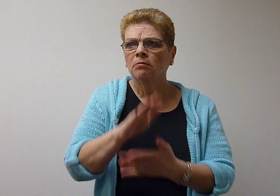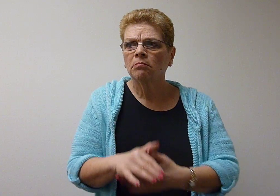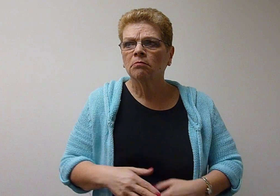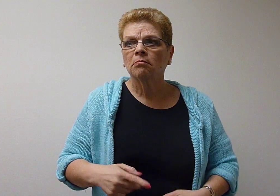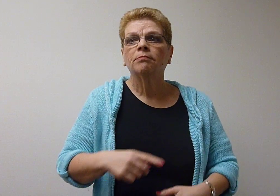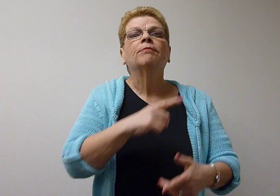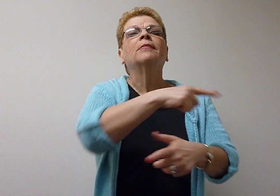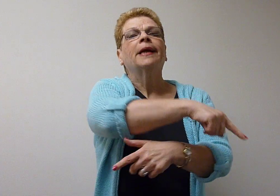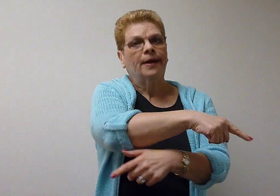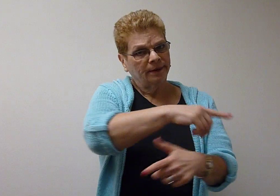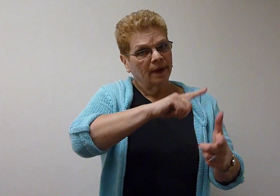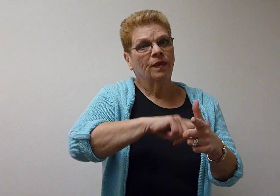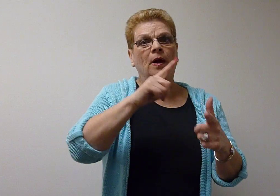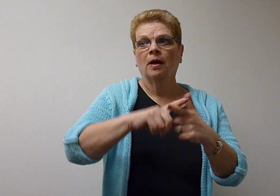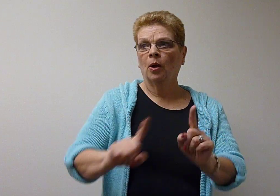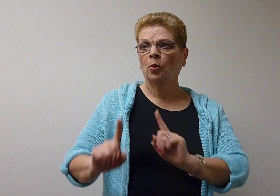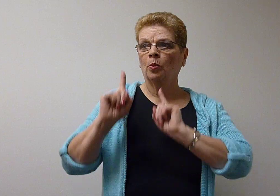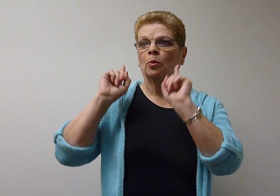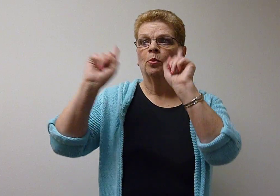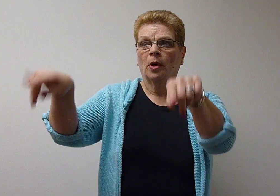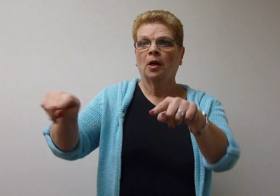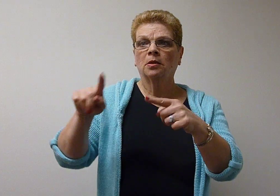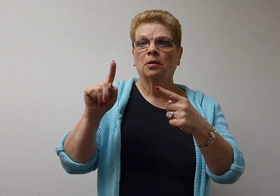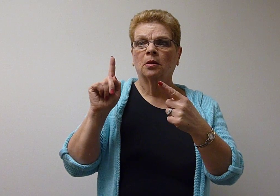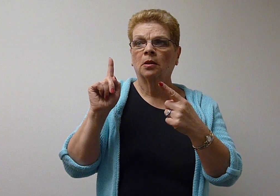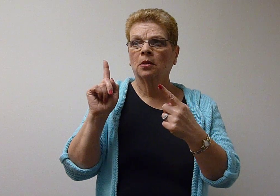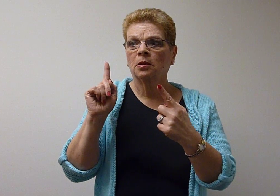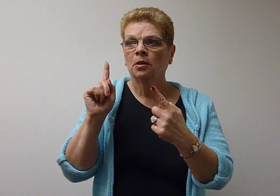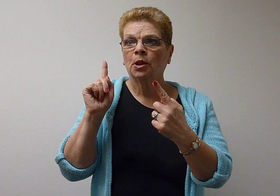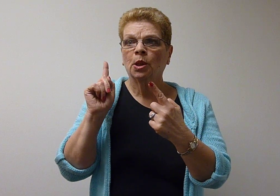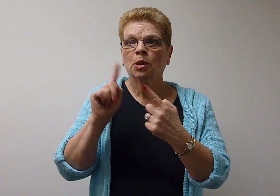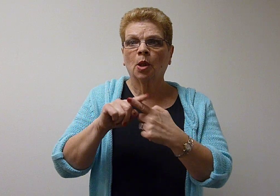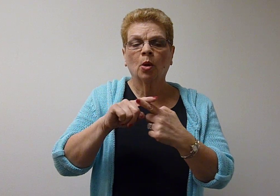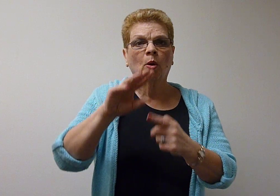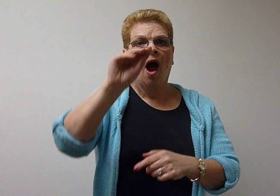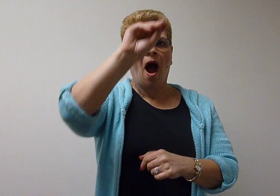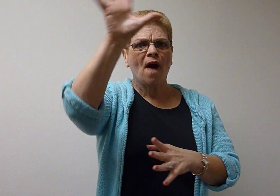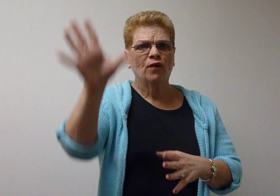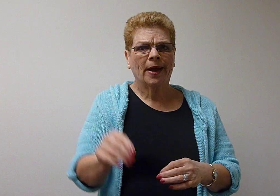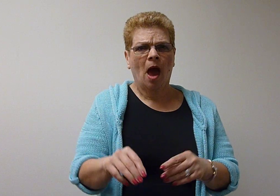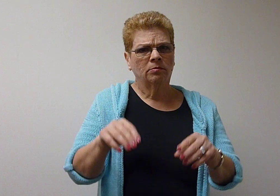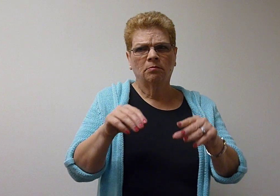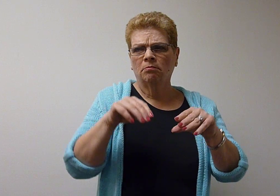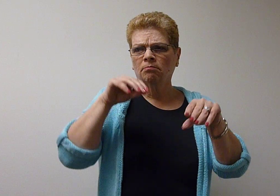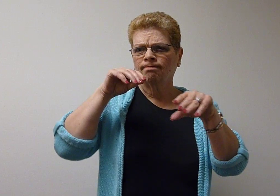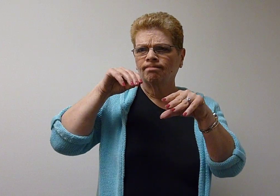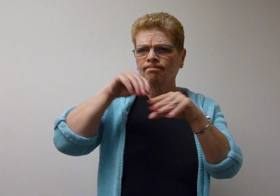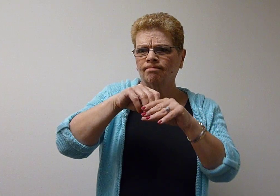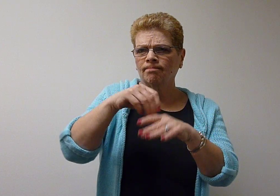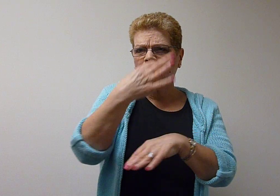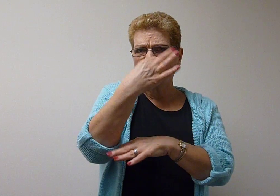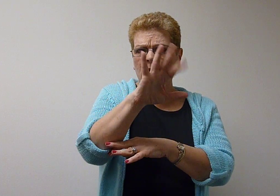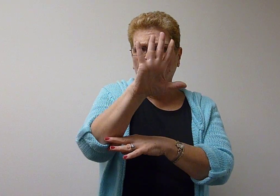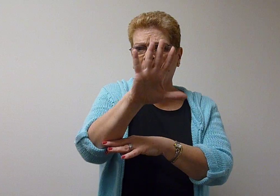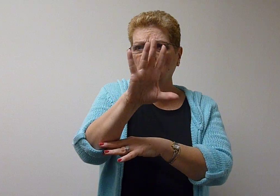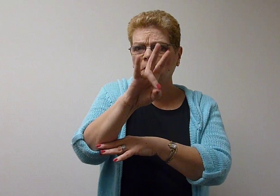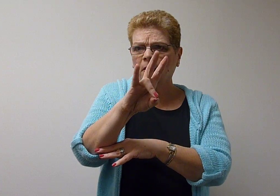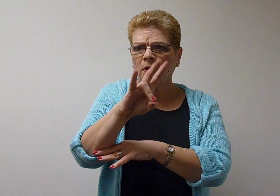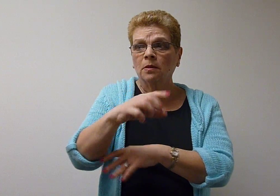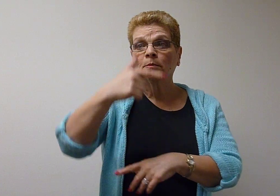and he then went to Africa in 1957